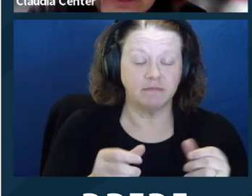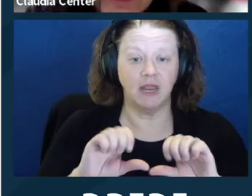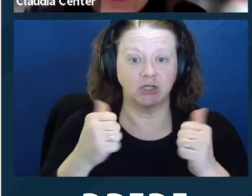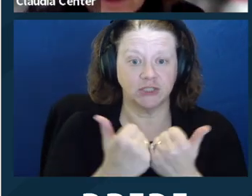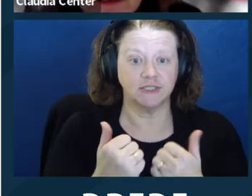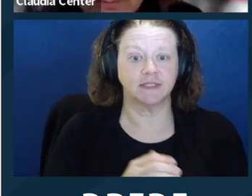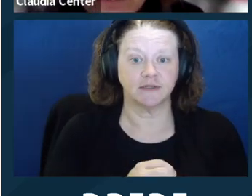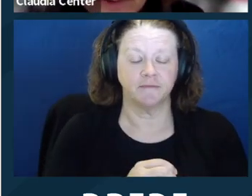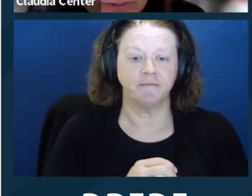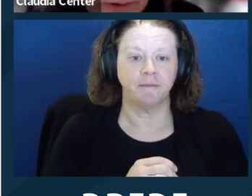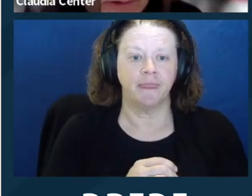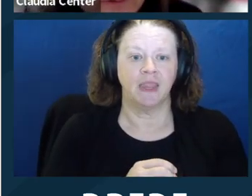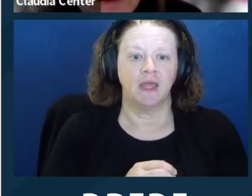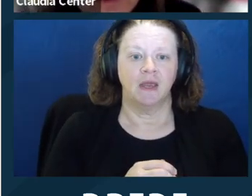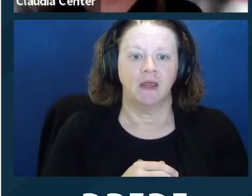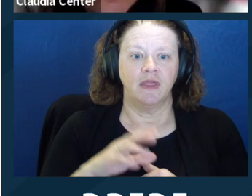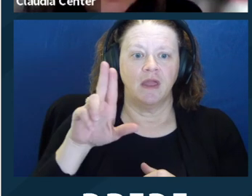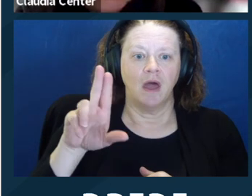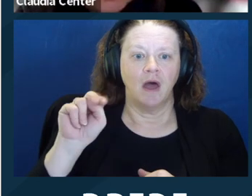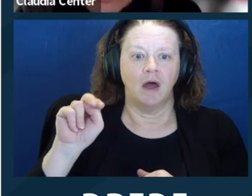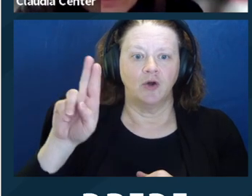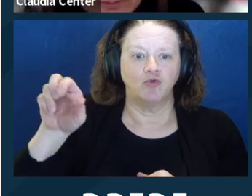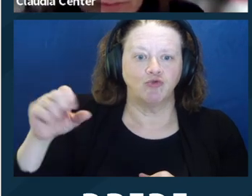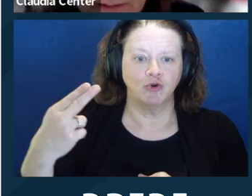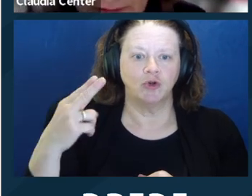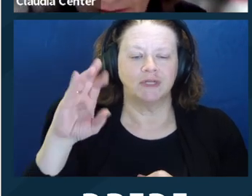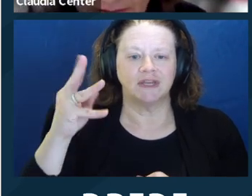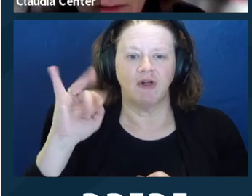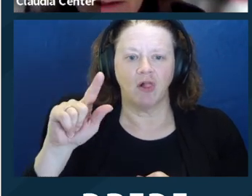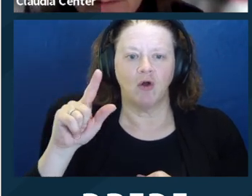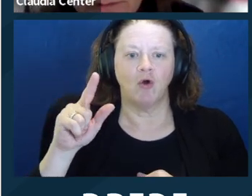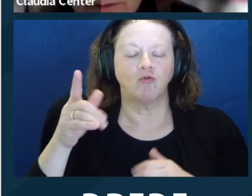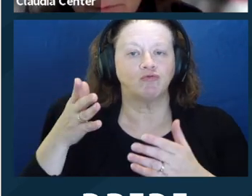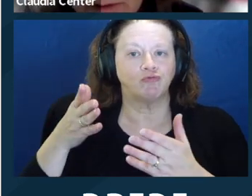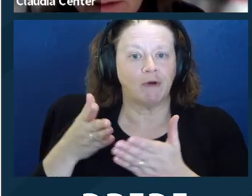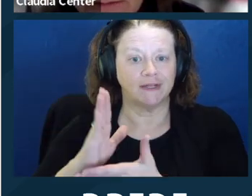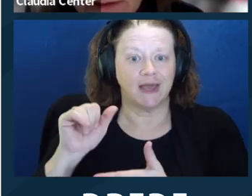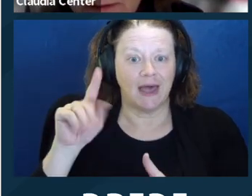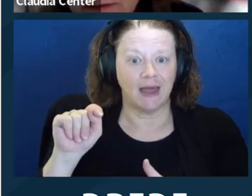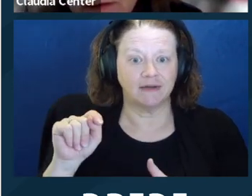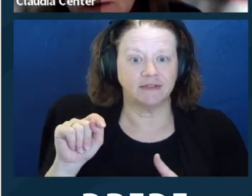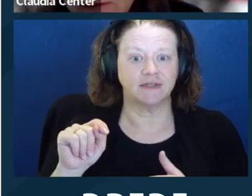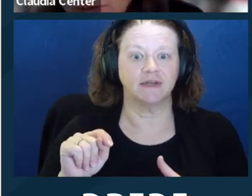federal funds. The Unruh Civil Rights Act, 51 et seq, covers